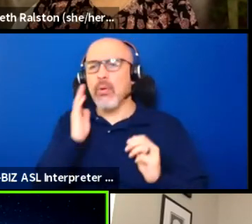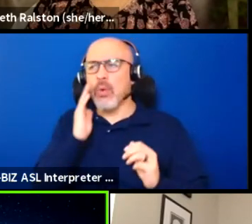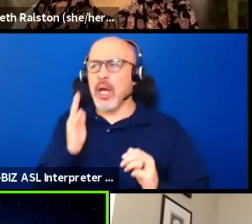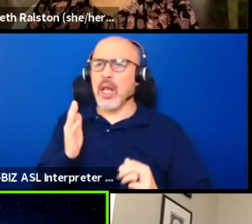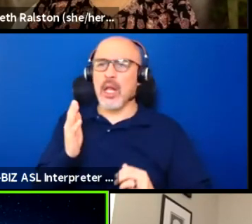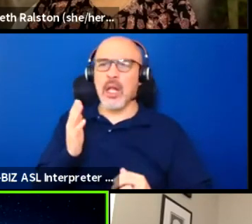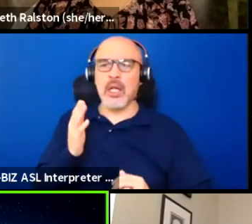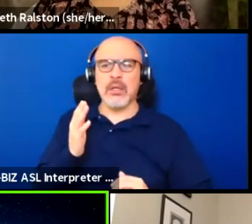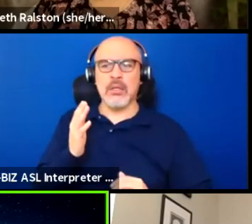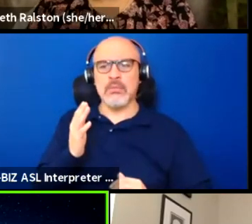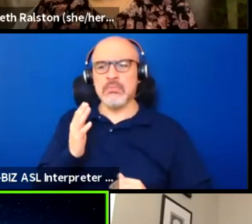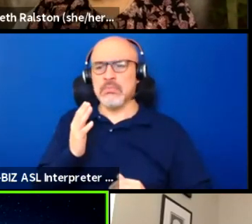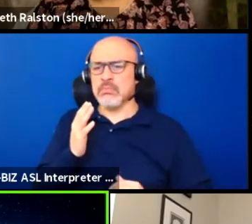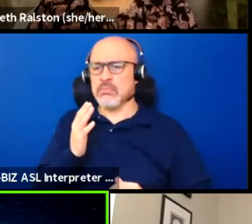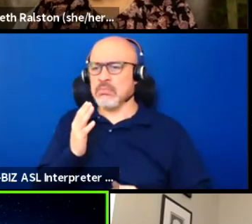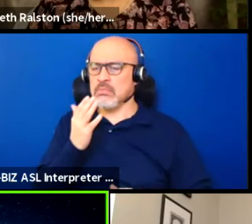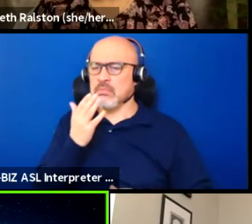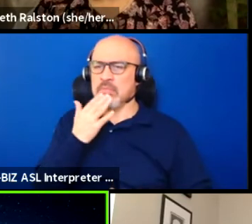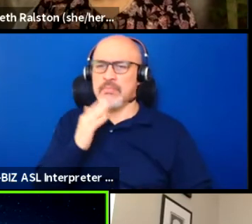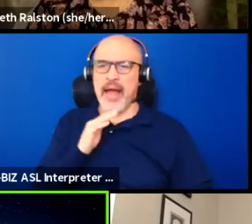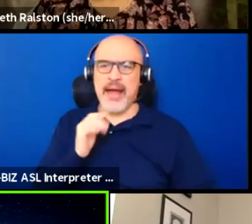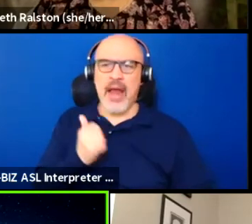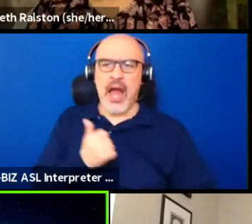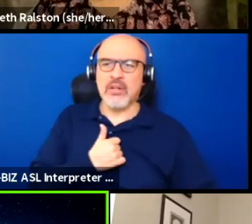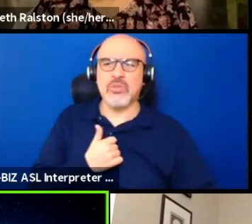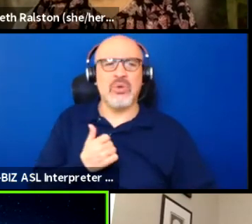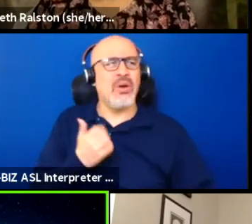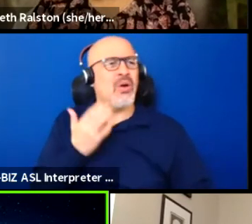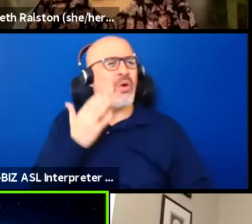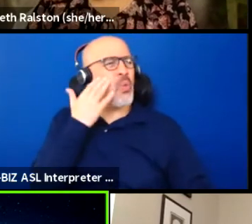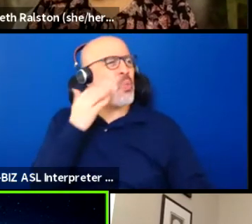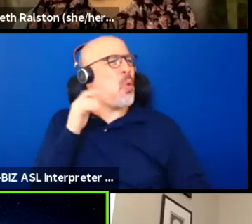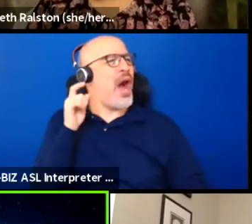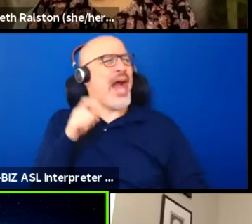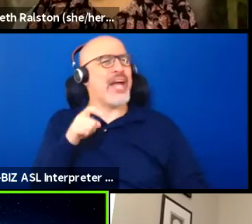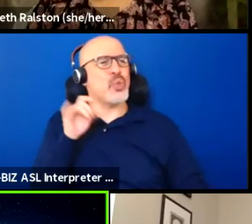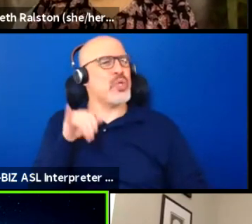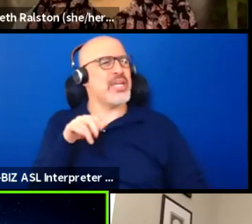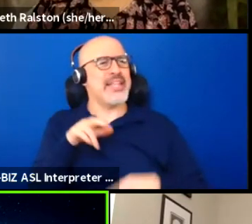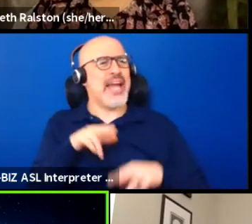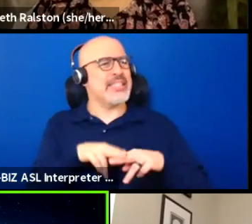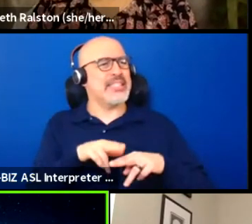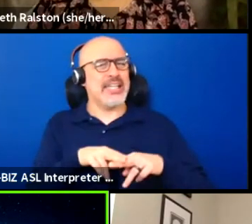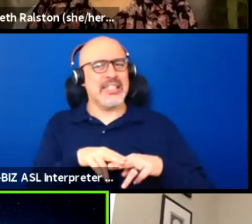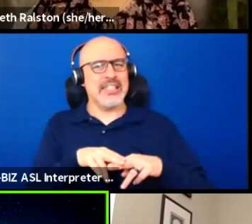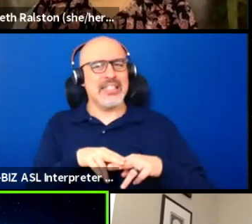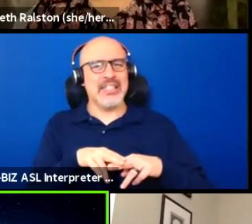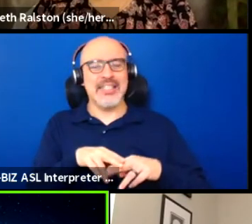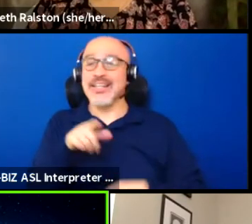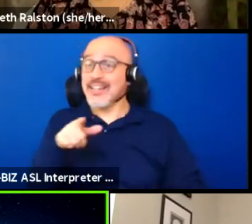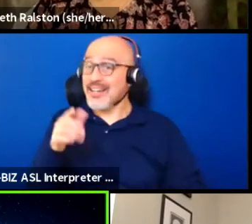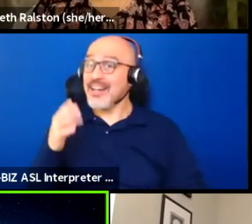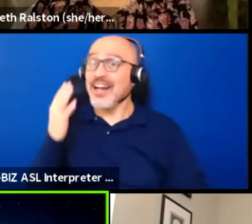you know, saying, well, why do you need that seat? And we know that like, when the seats that are earmarked